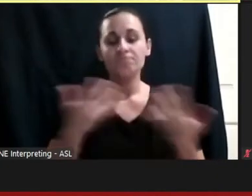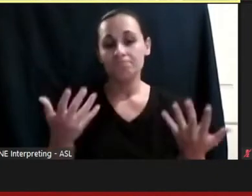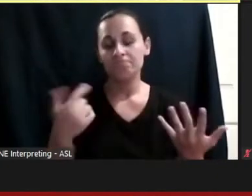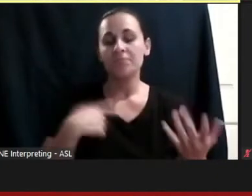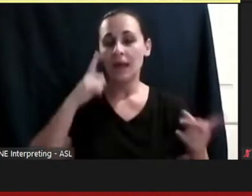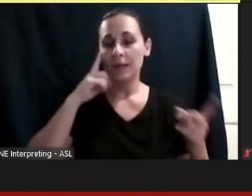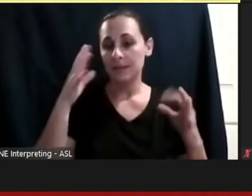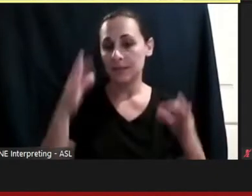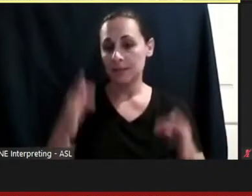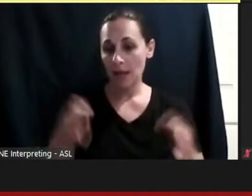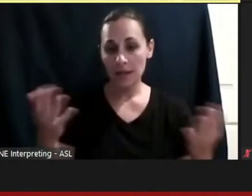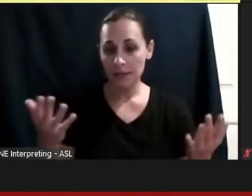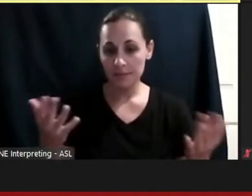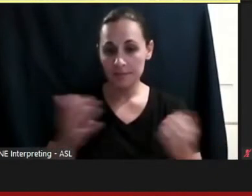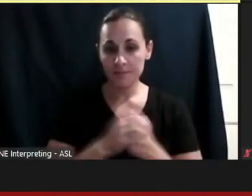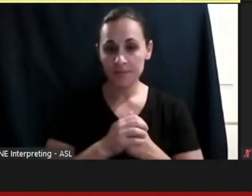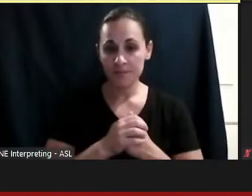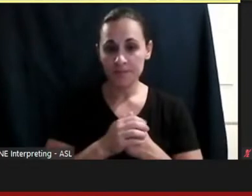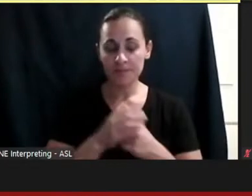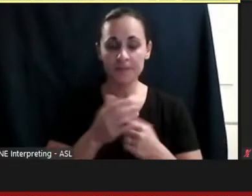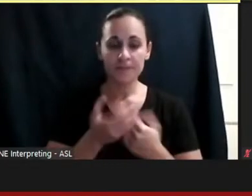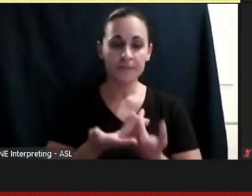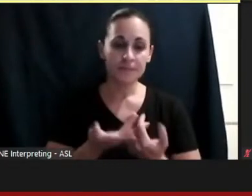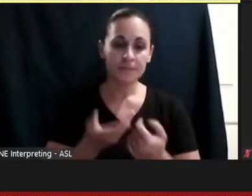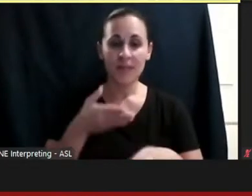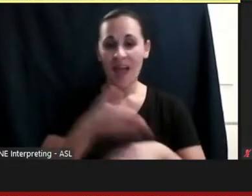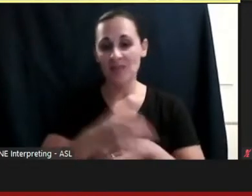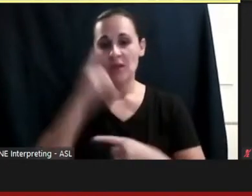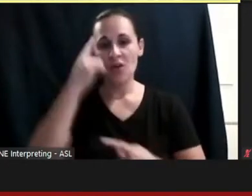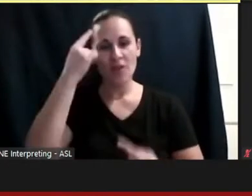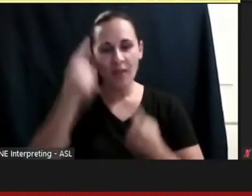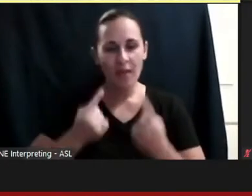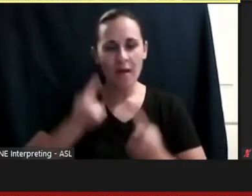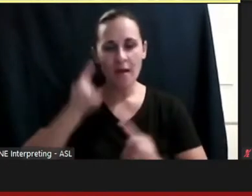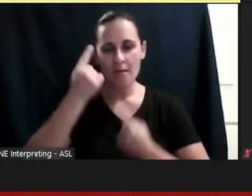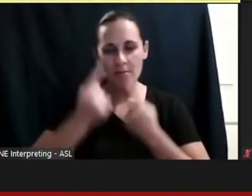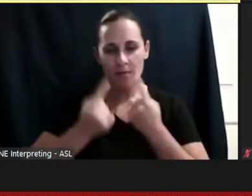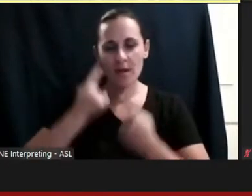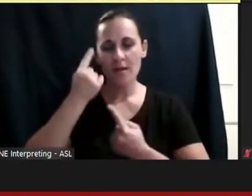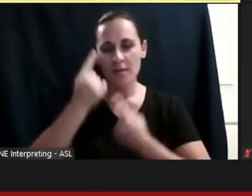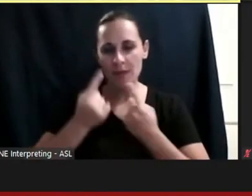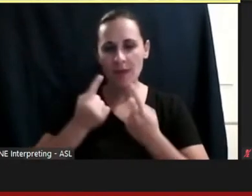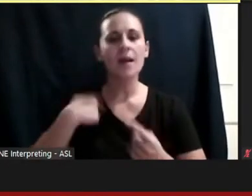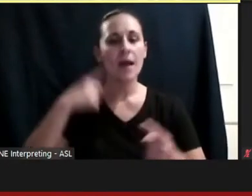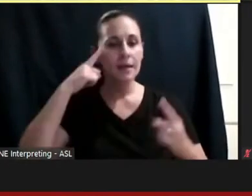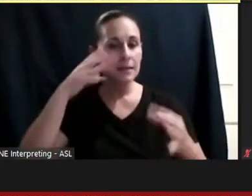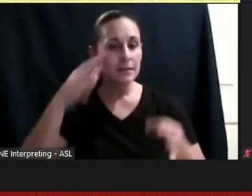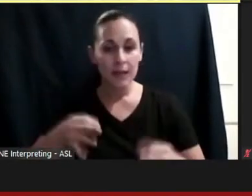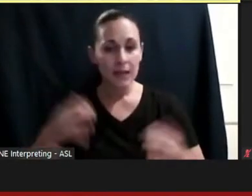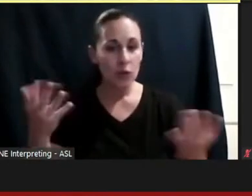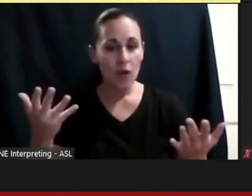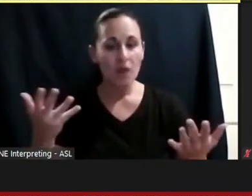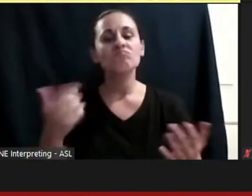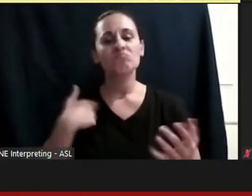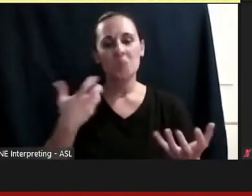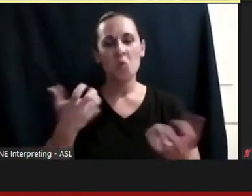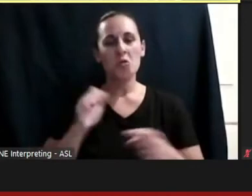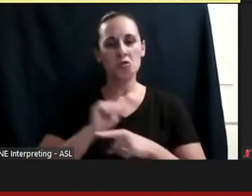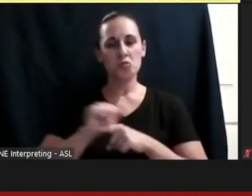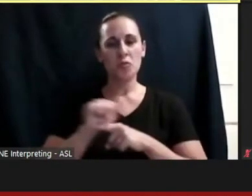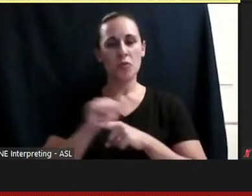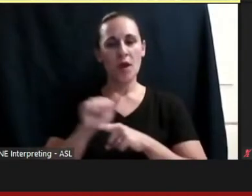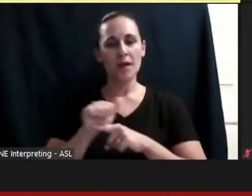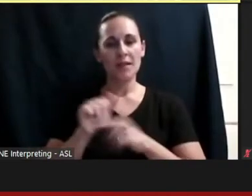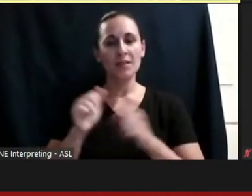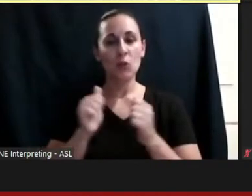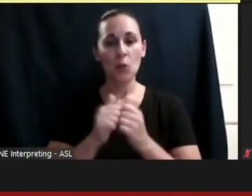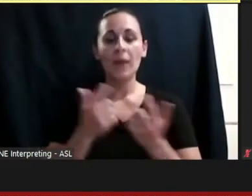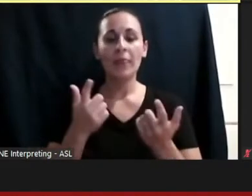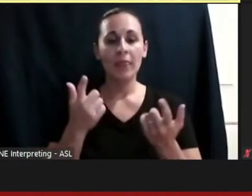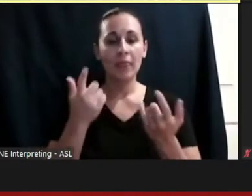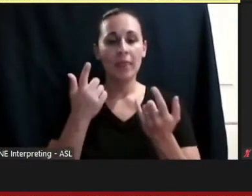after thinking long and hard about it decided at the most important thing I could do was to switch